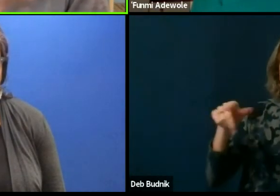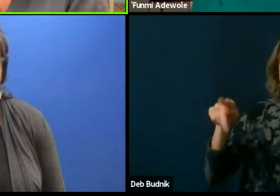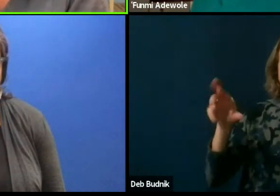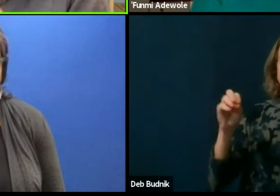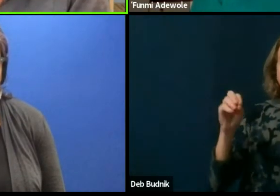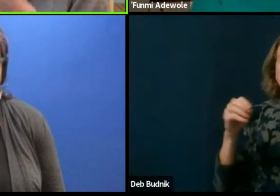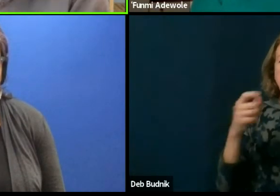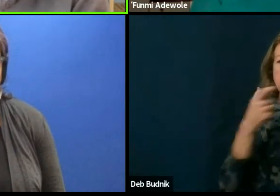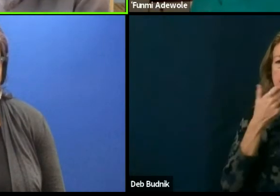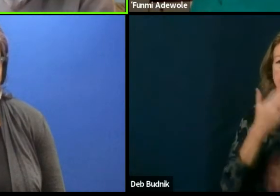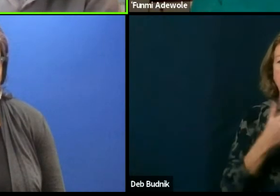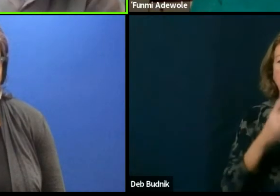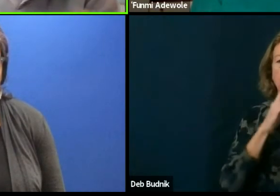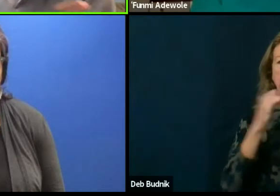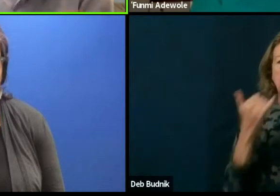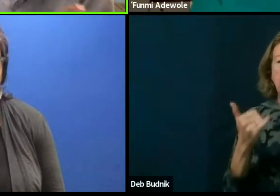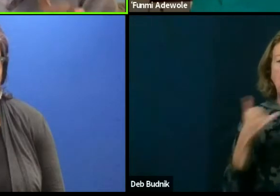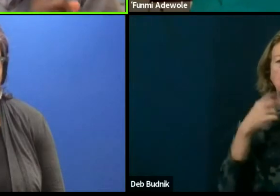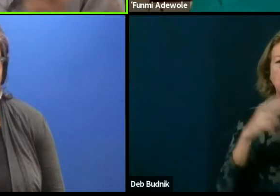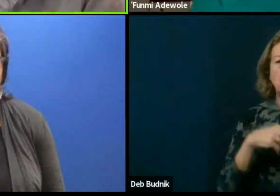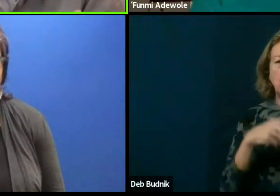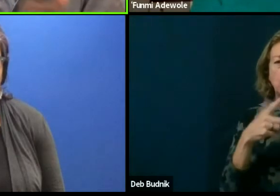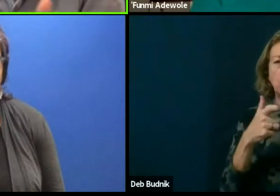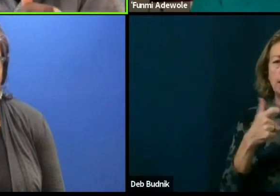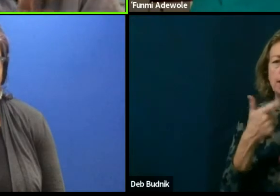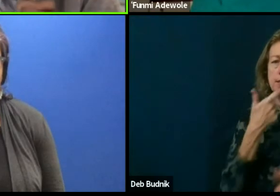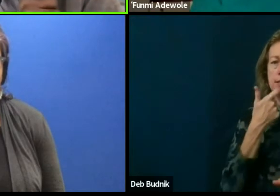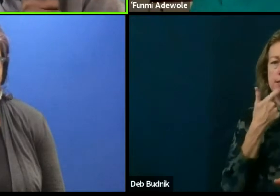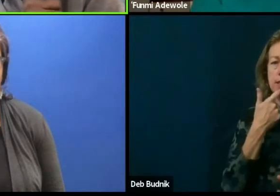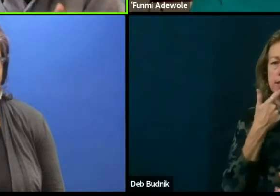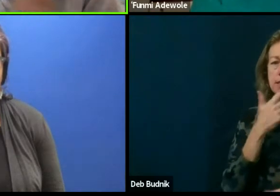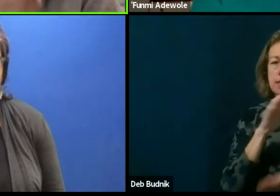that I'll just read quickly he said, that the cental significance of having